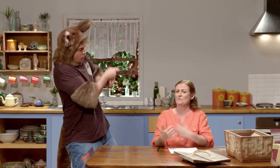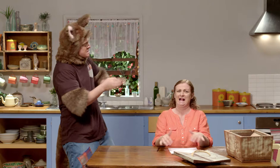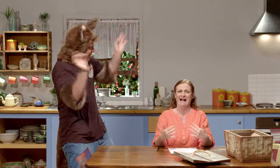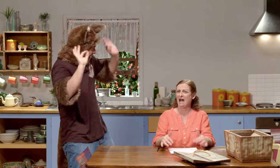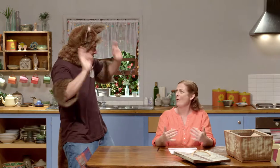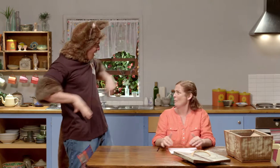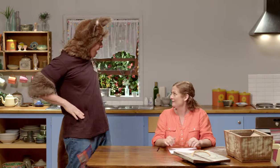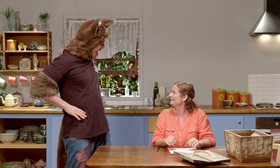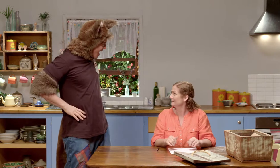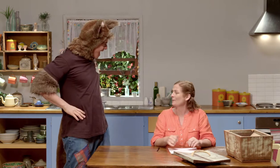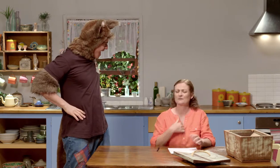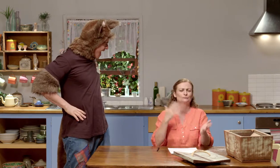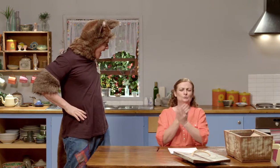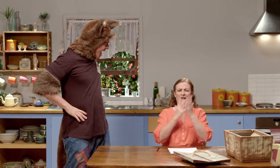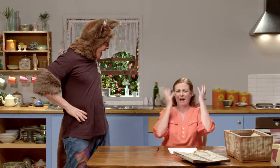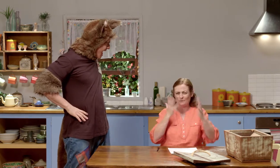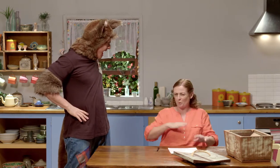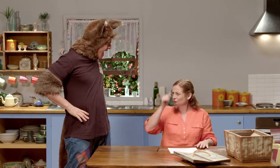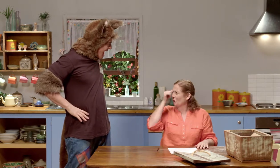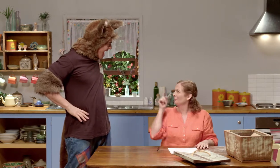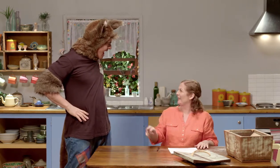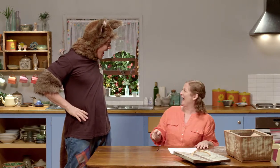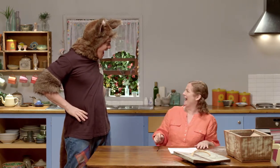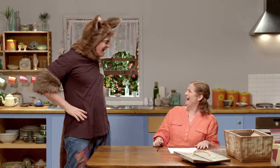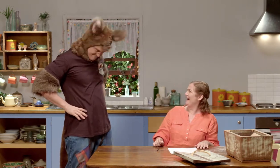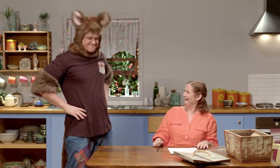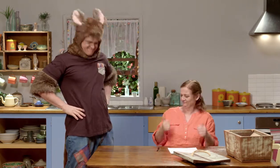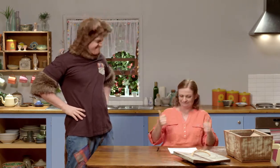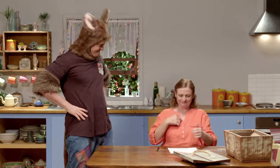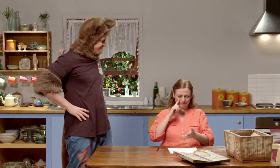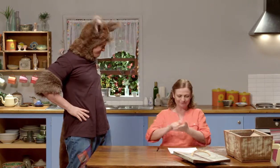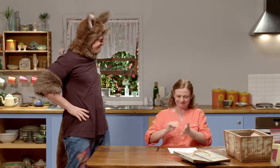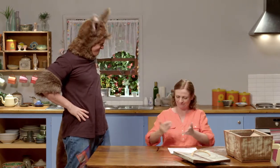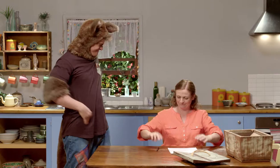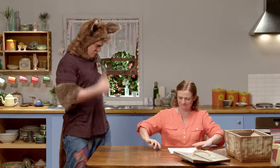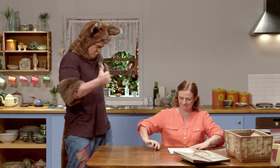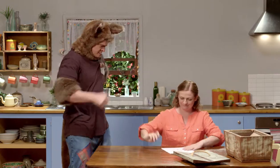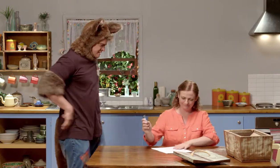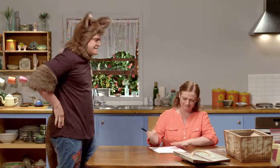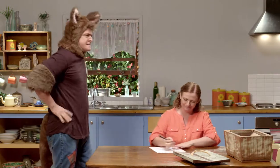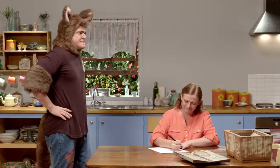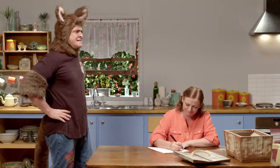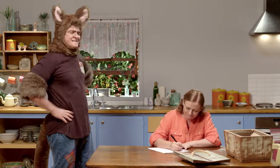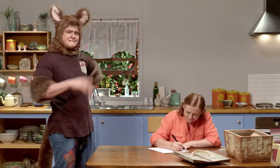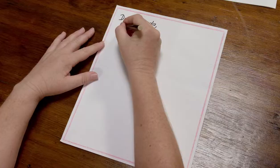Wow. I'm sure Amanda would love to know that. I'll write that for you now.